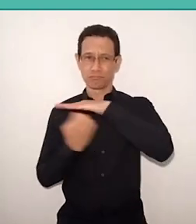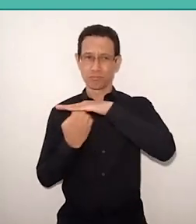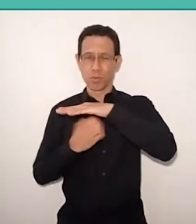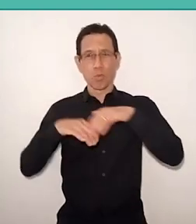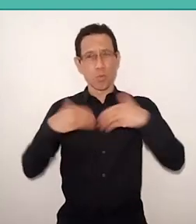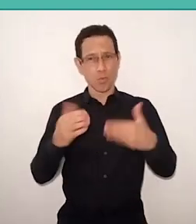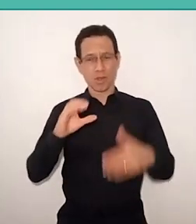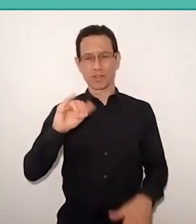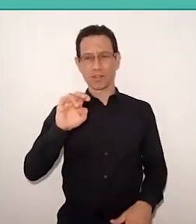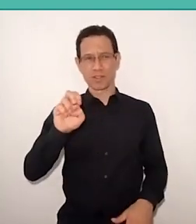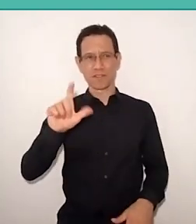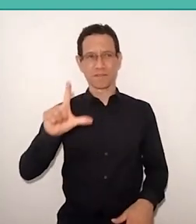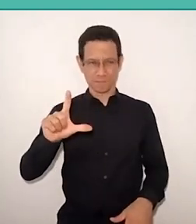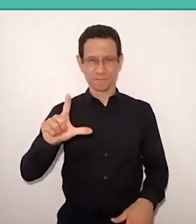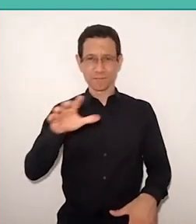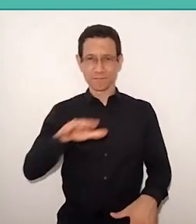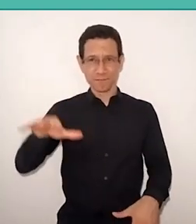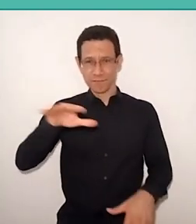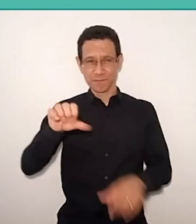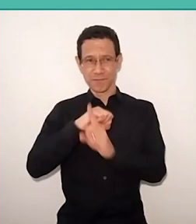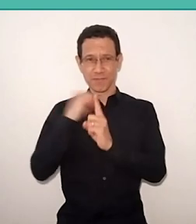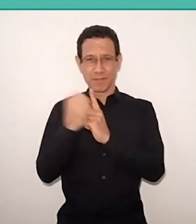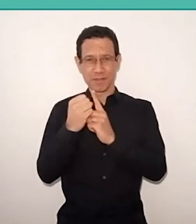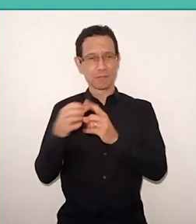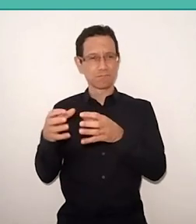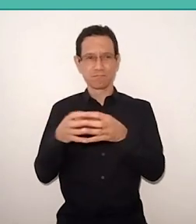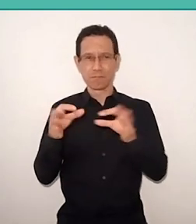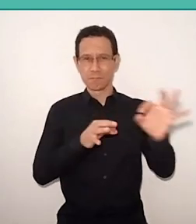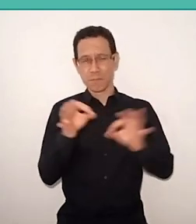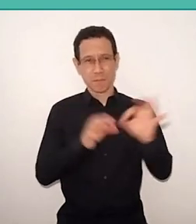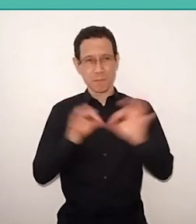we have a role even more important to think about the conditions of security, no doubt,